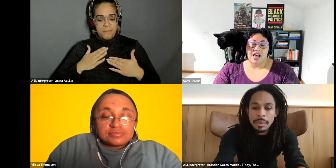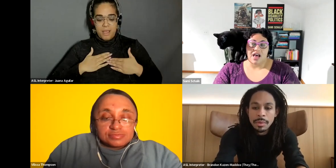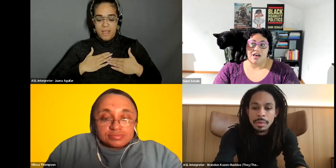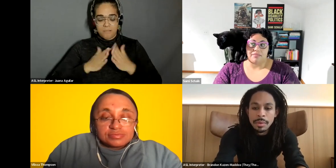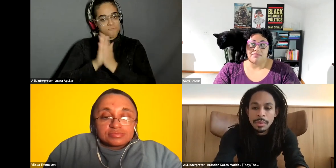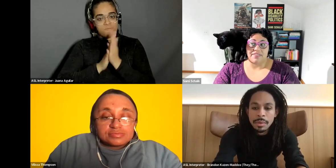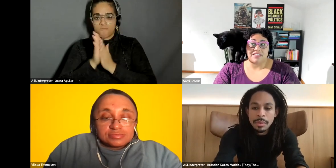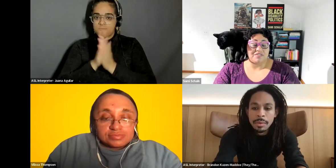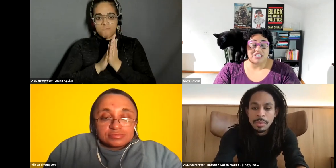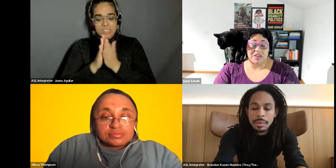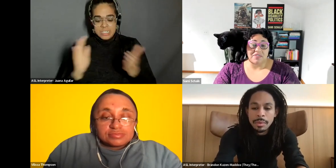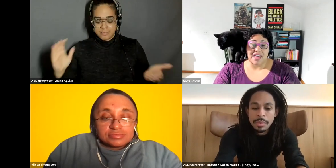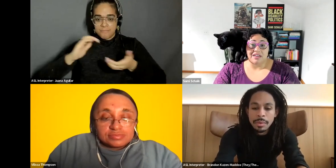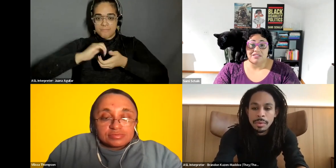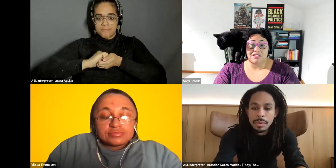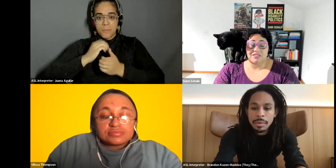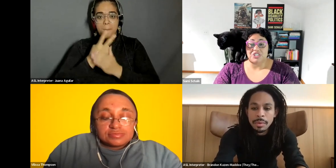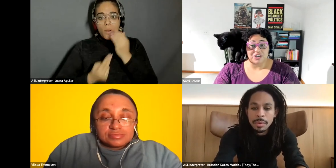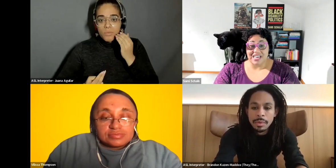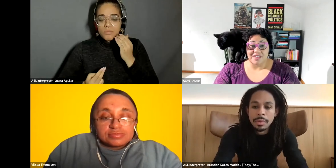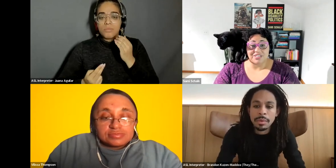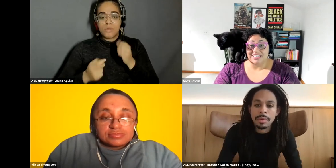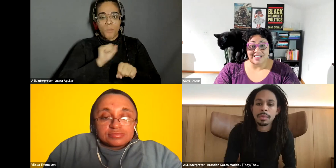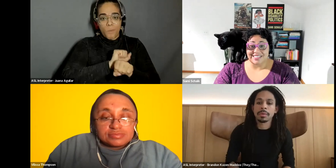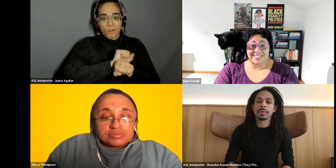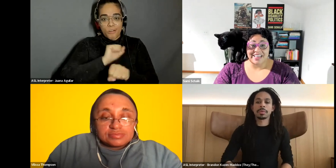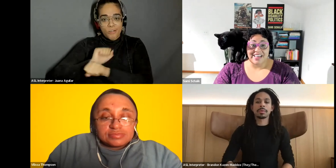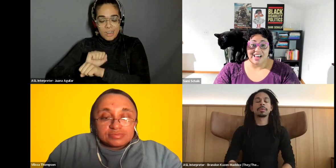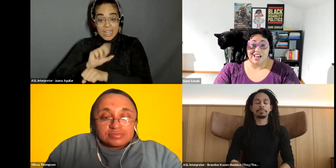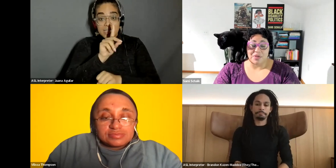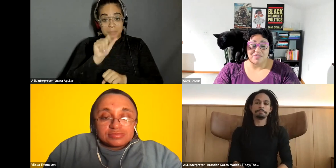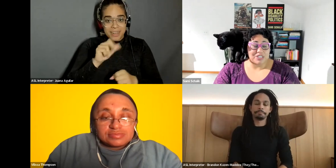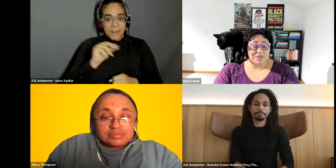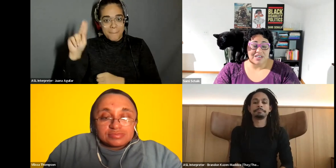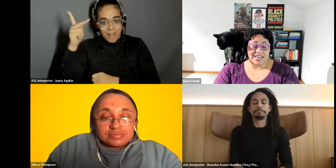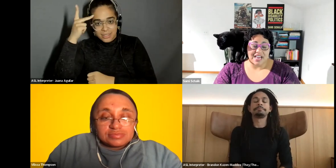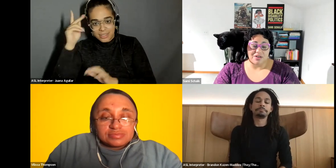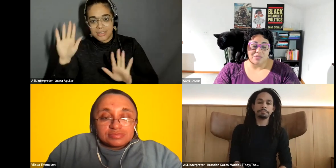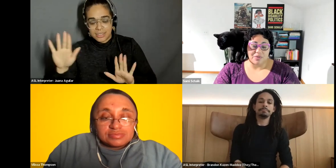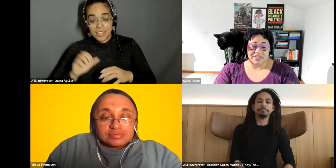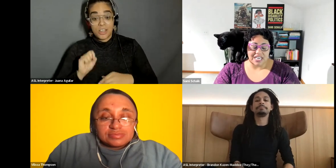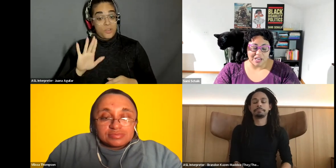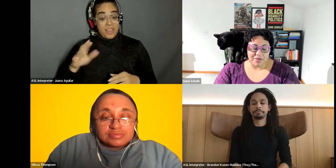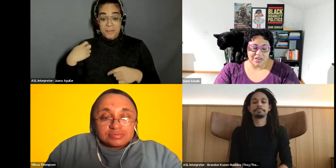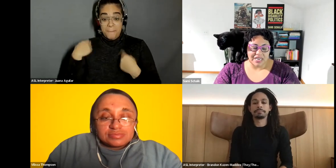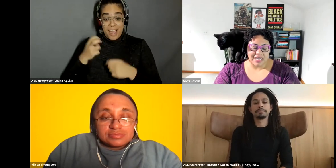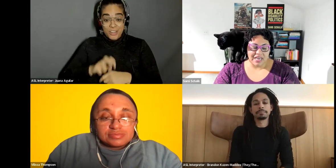Sami Schalk: And then I've just been on that Sami Schalk: journey ever since with the first book, and now with the second book.